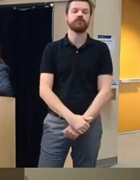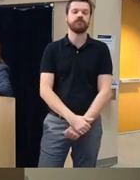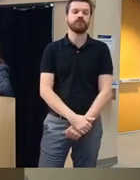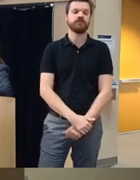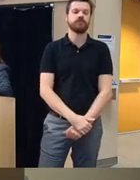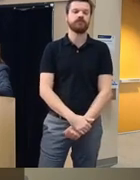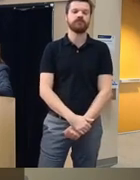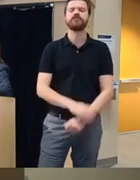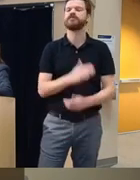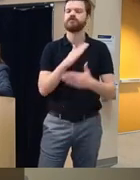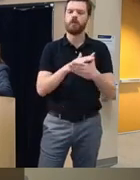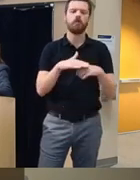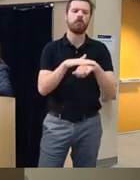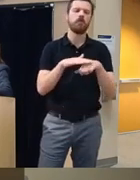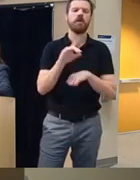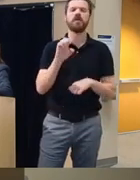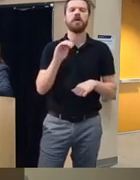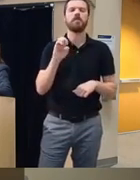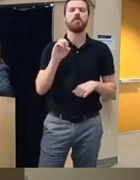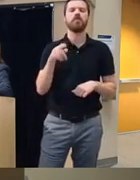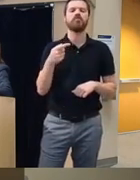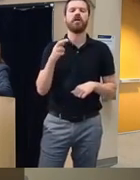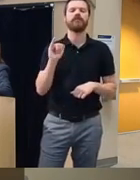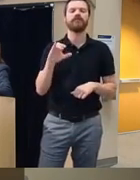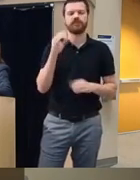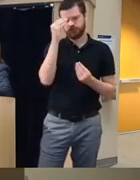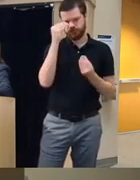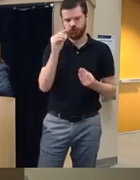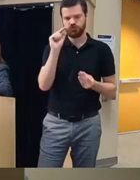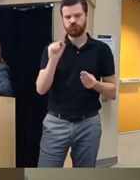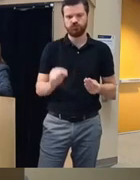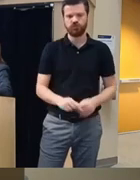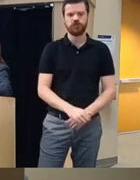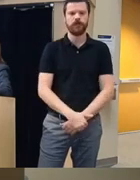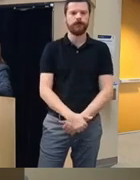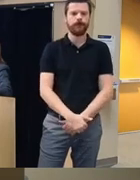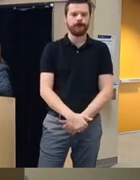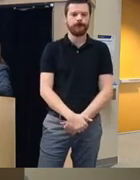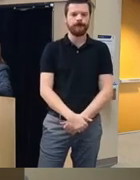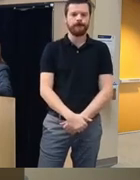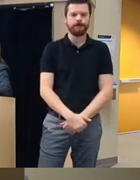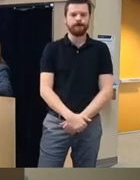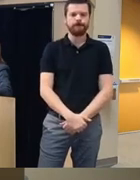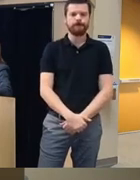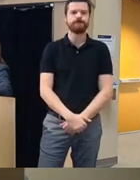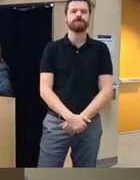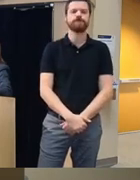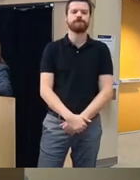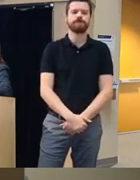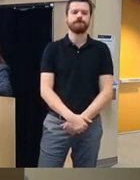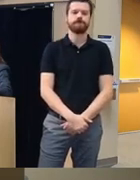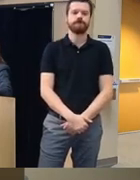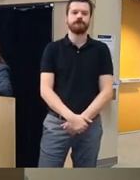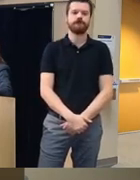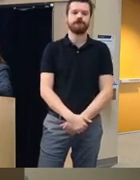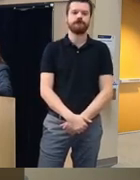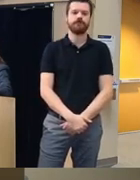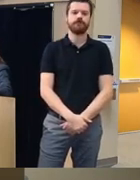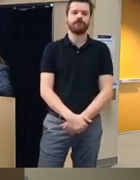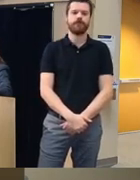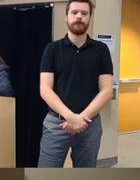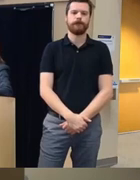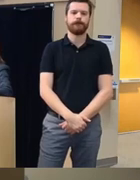demographics